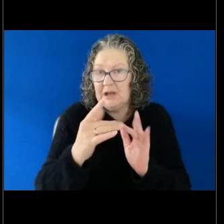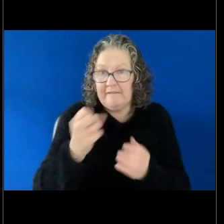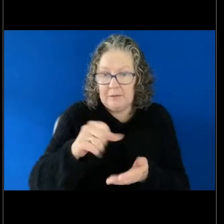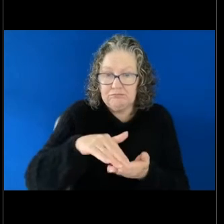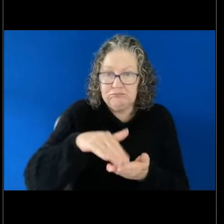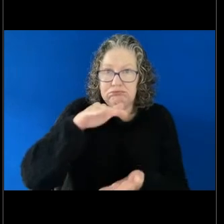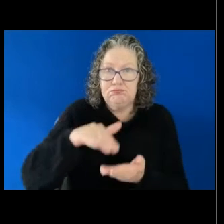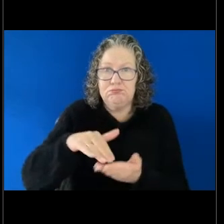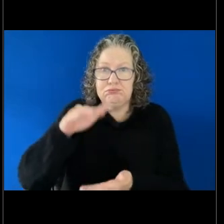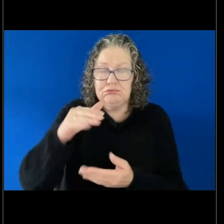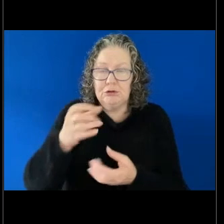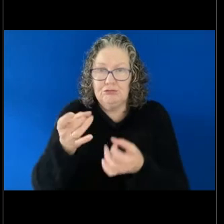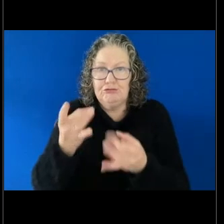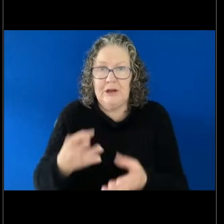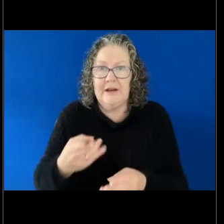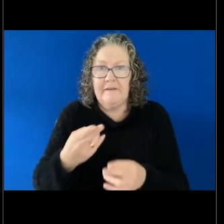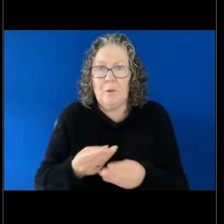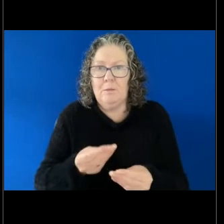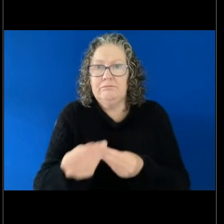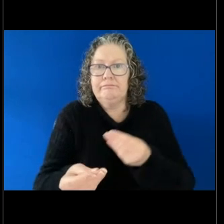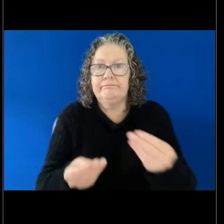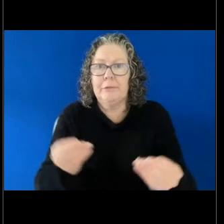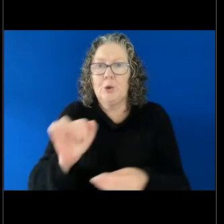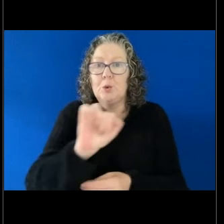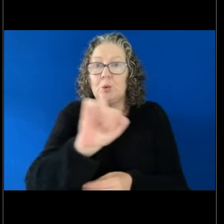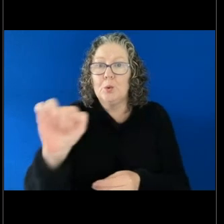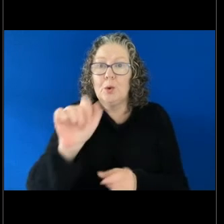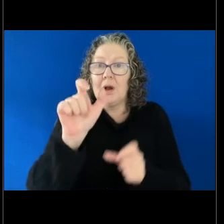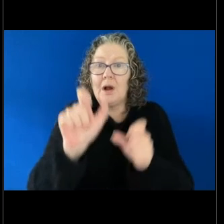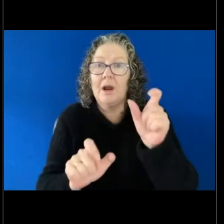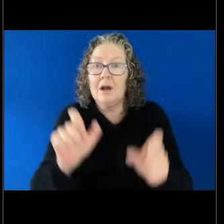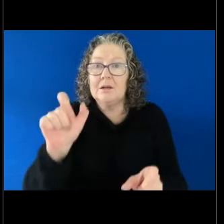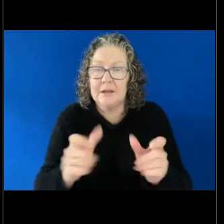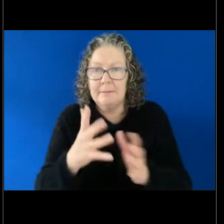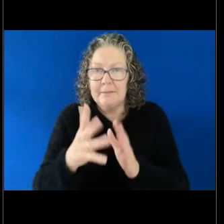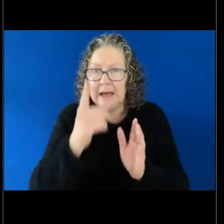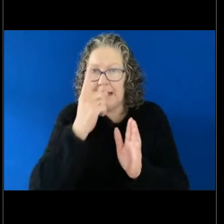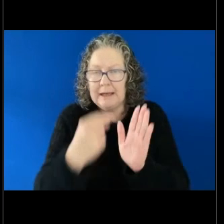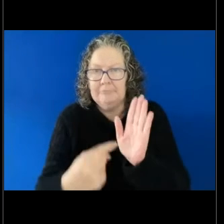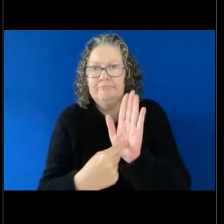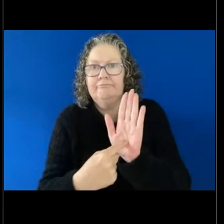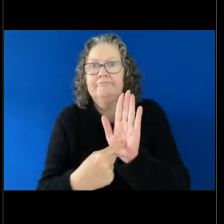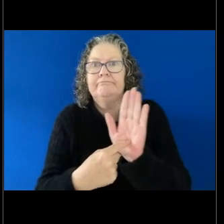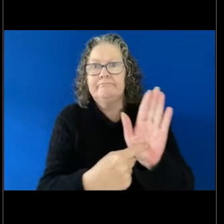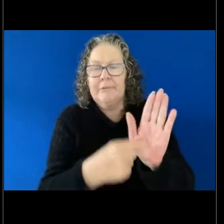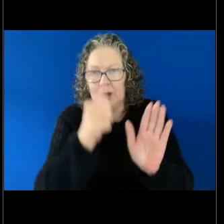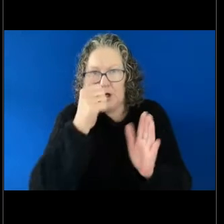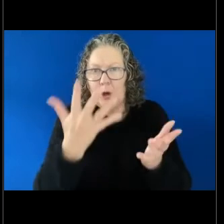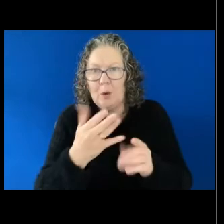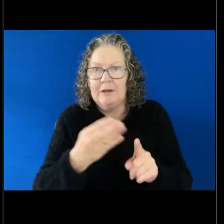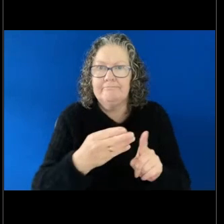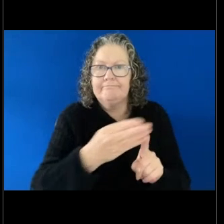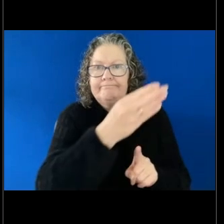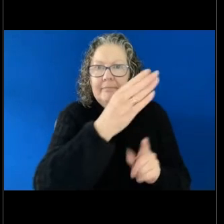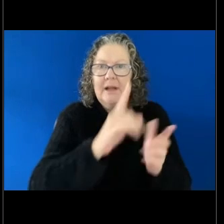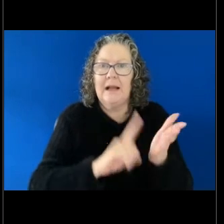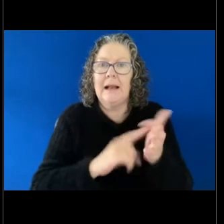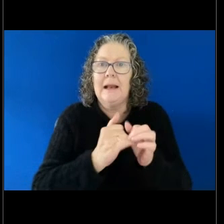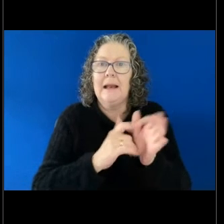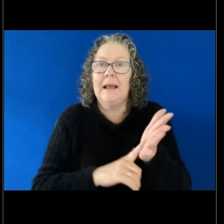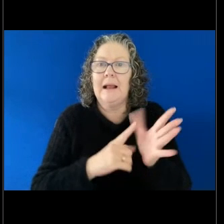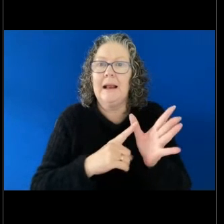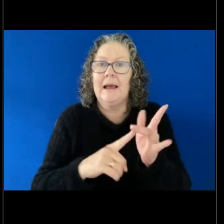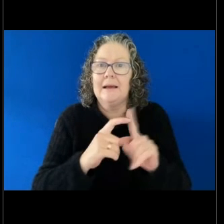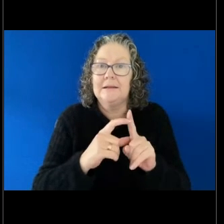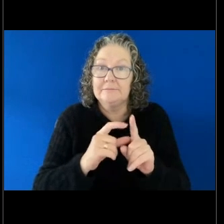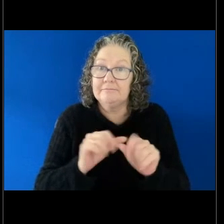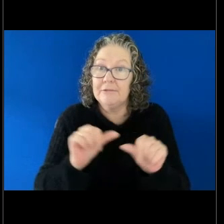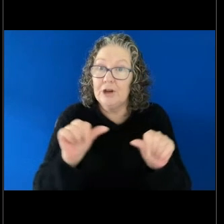for your clients so that you can easily direct them to Legal Aid. All right. And that's all from